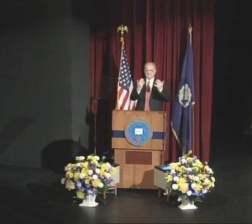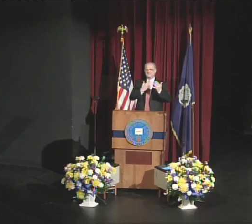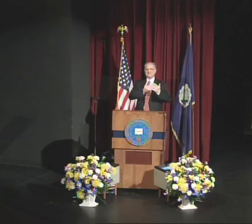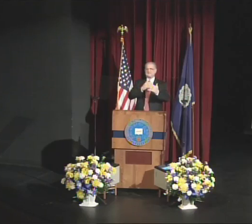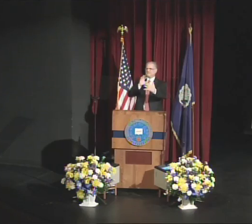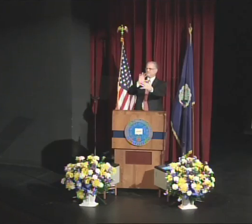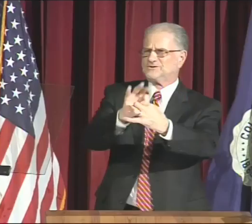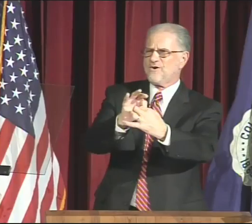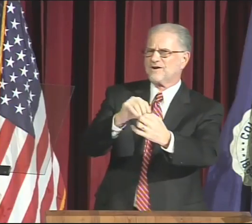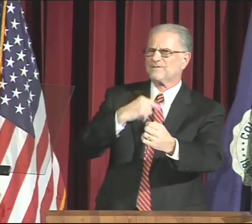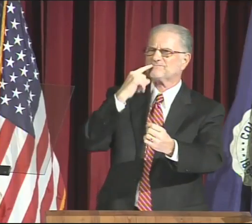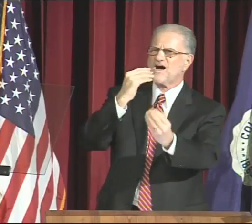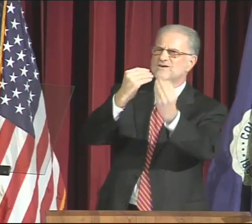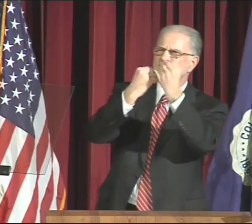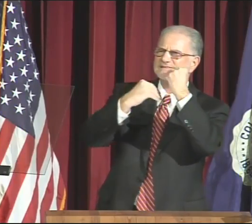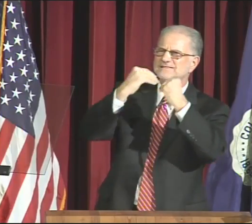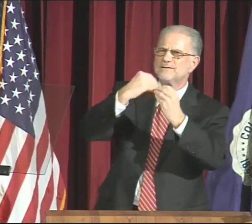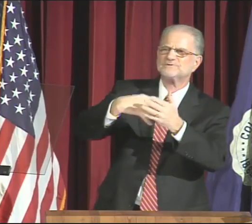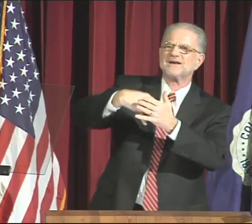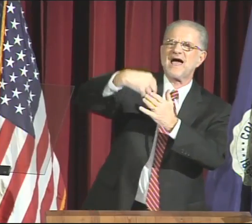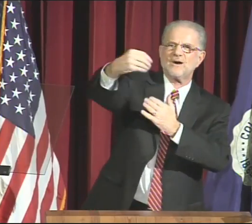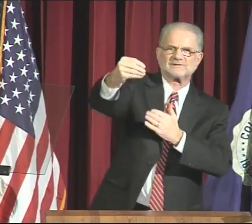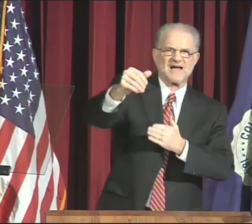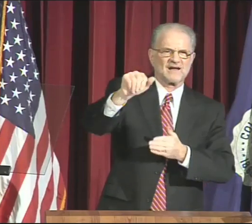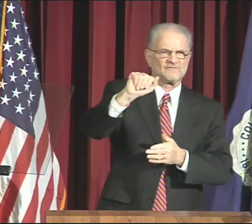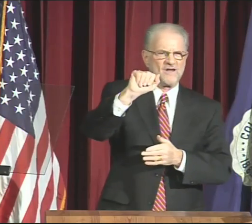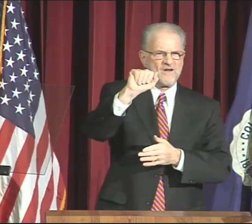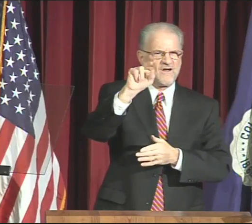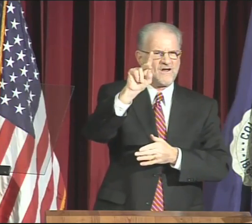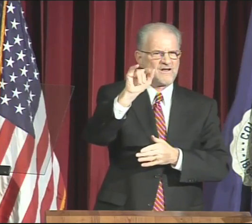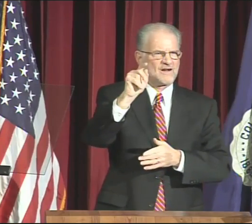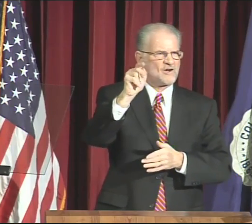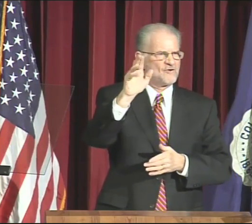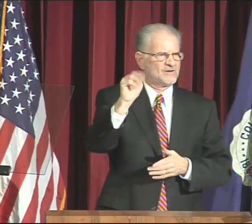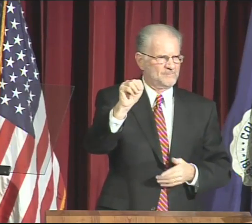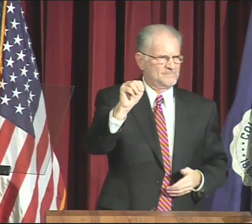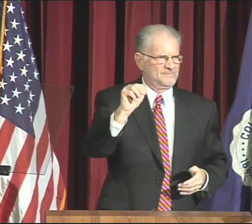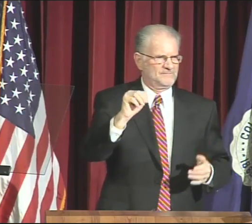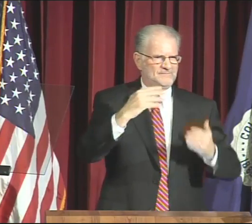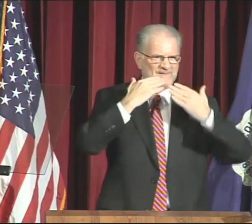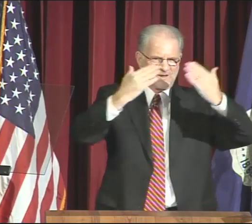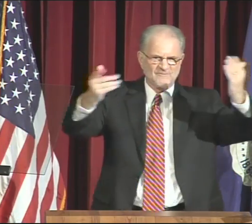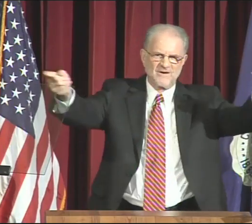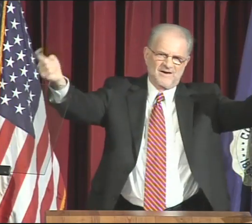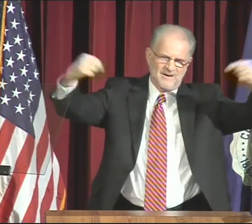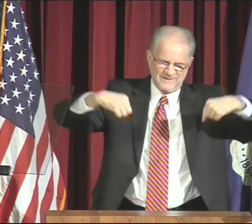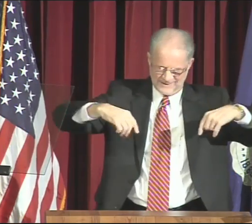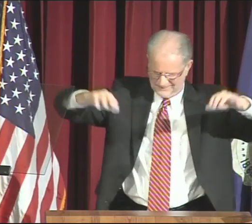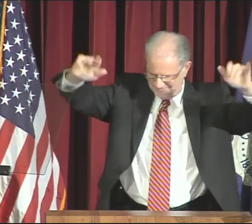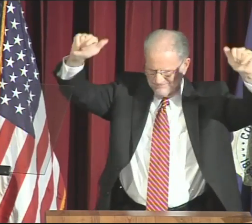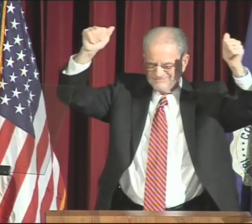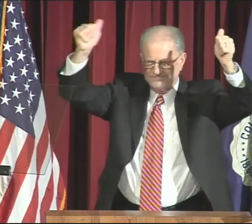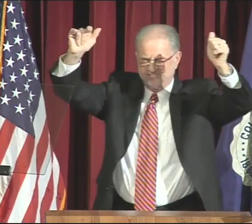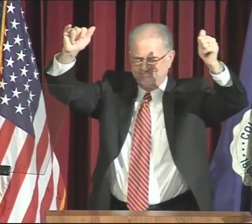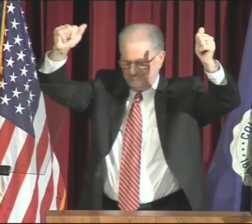Please join me for a reception outside the auditorium. Thank you for coming.